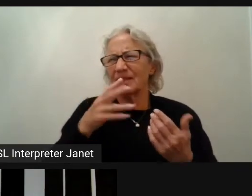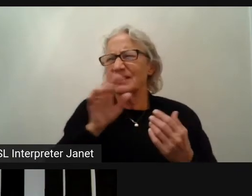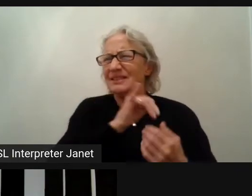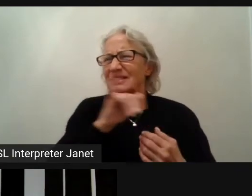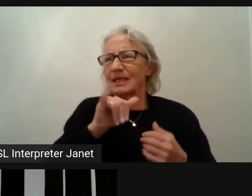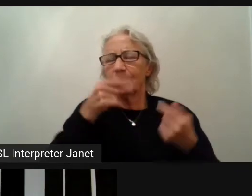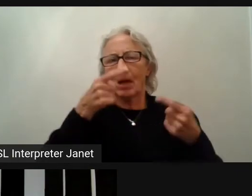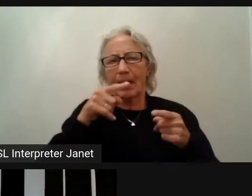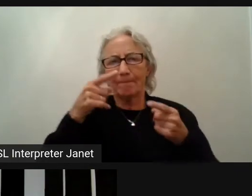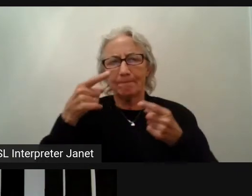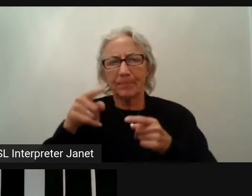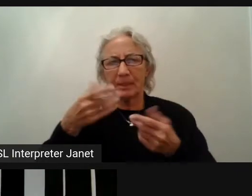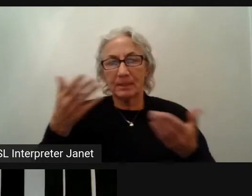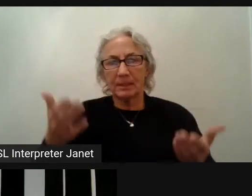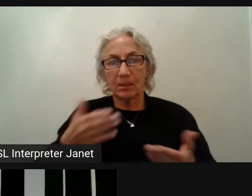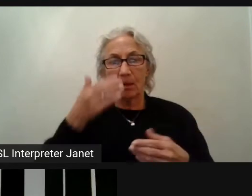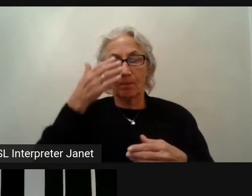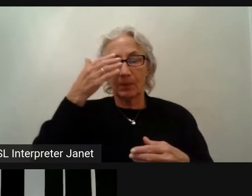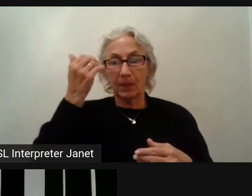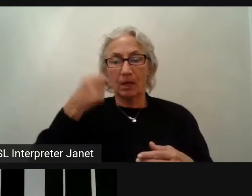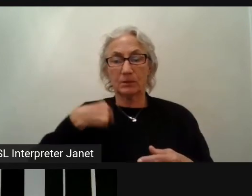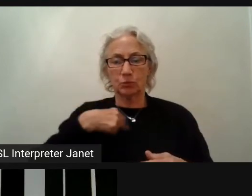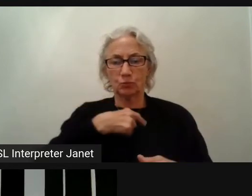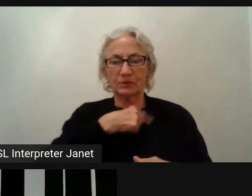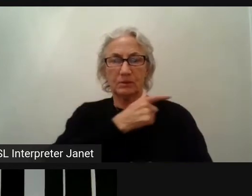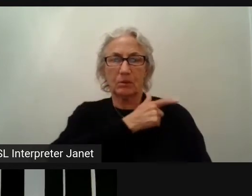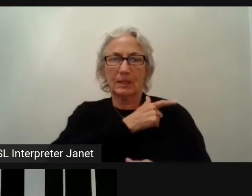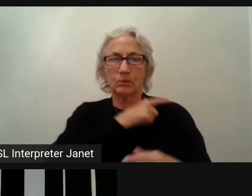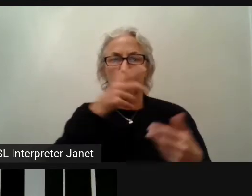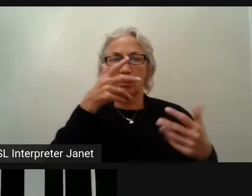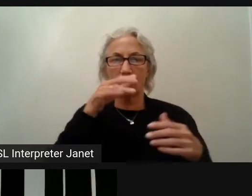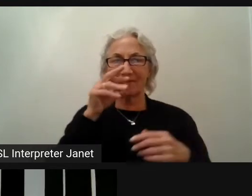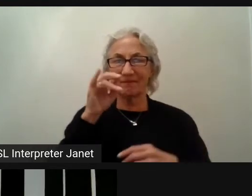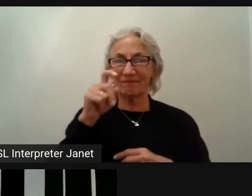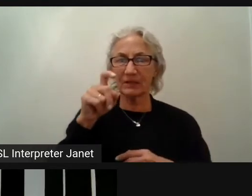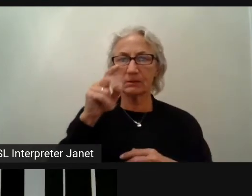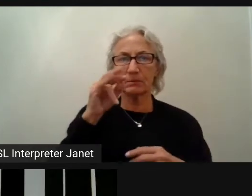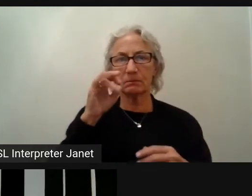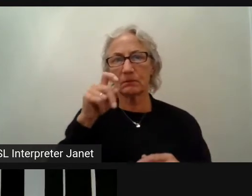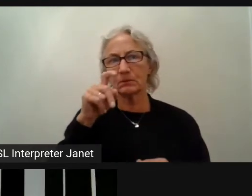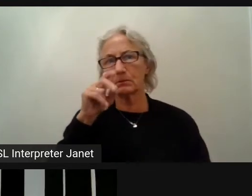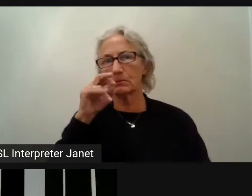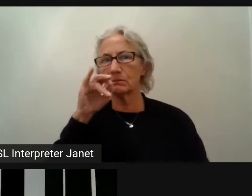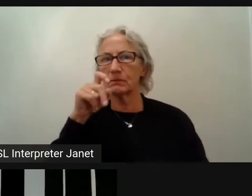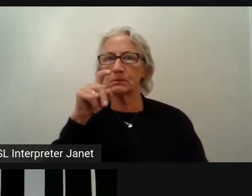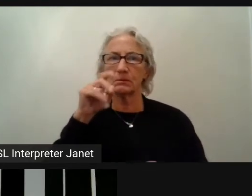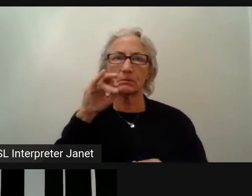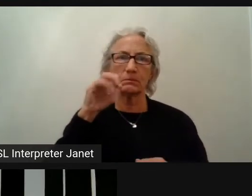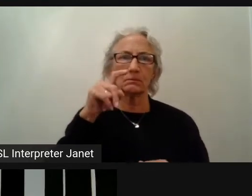Because we are lazy, we don't like to fix the same errors over and over and over.